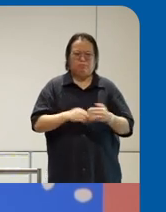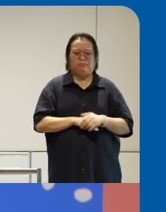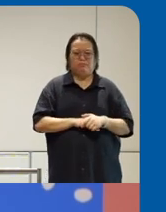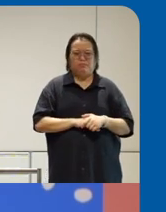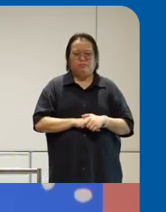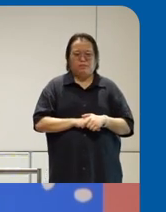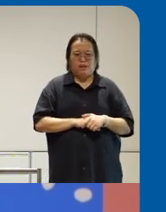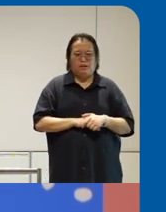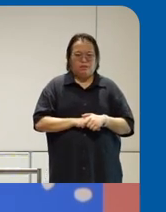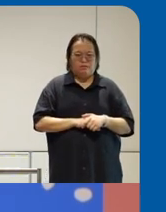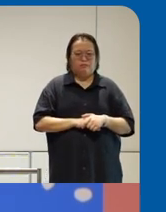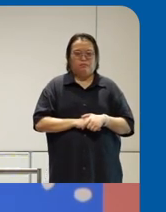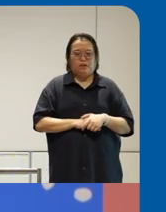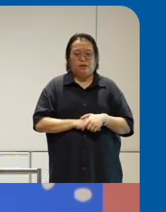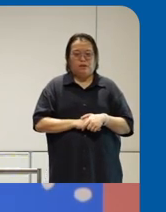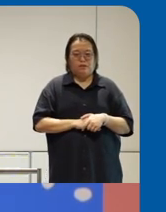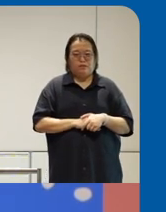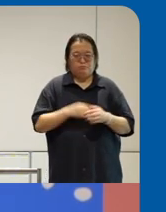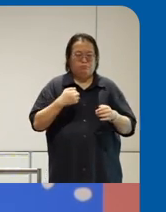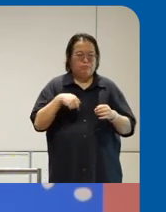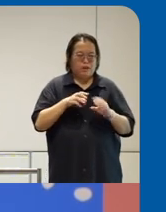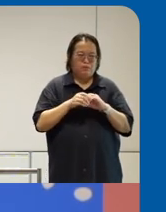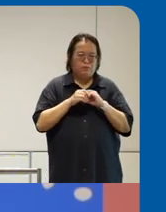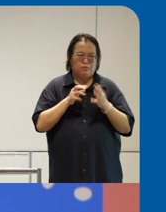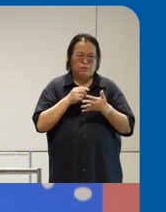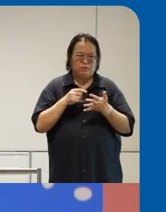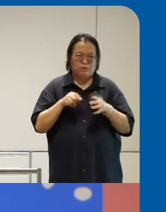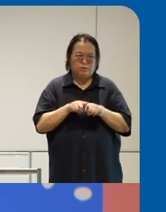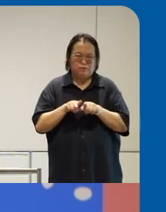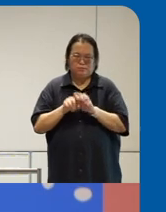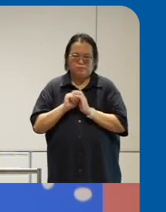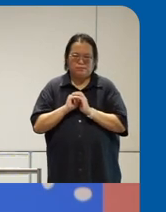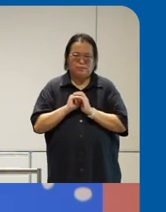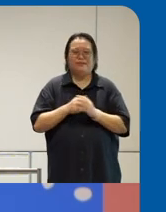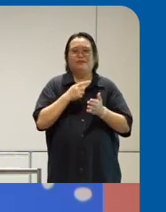websites essentially so what we've done with the open source tool is um what's unique about tool